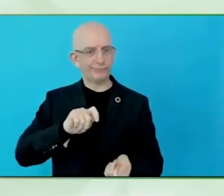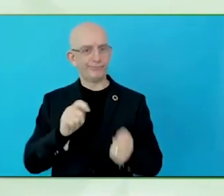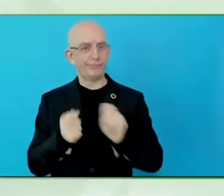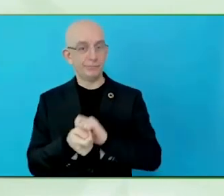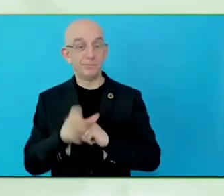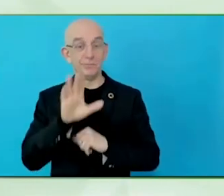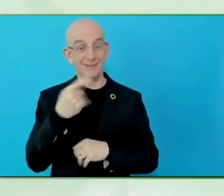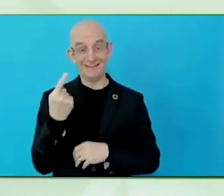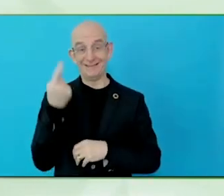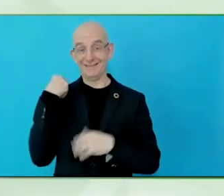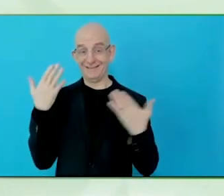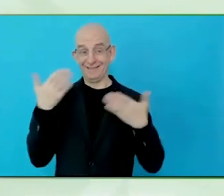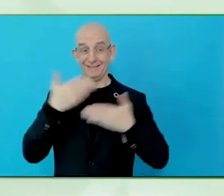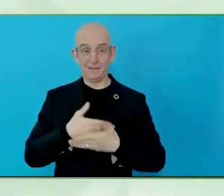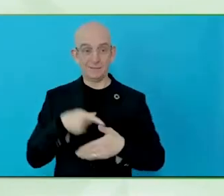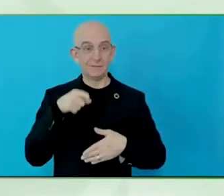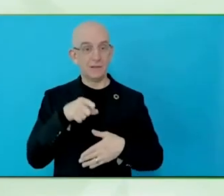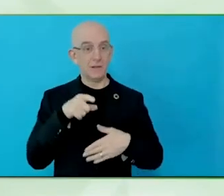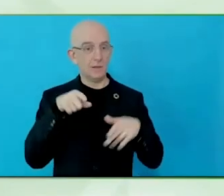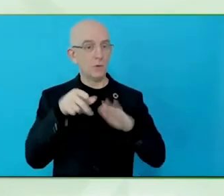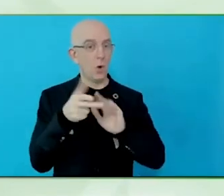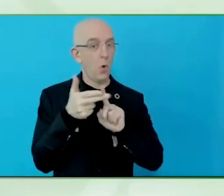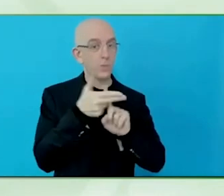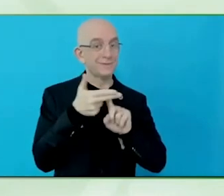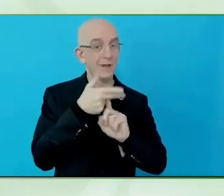thinks access ability and inclusion is, they think they are doing the